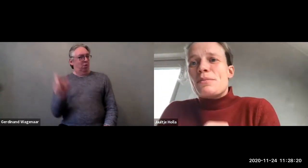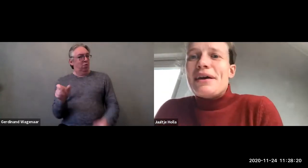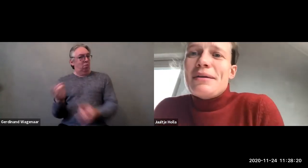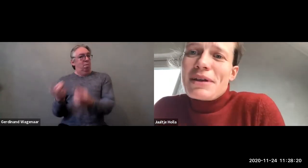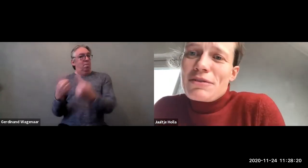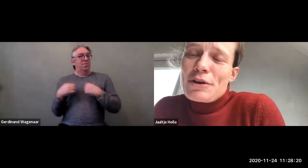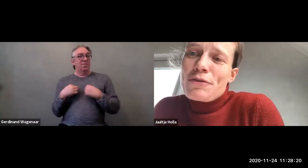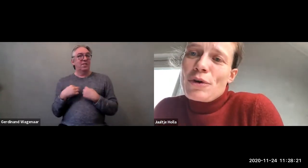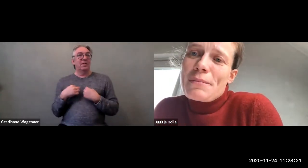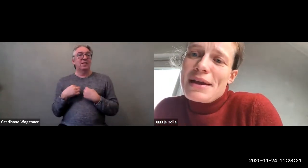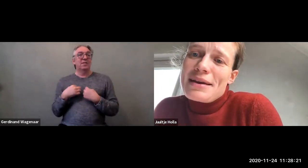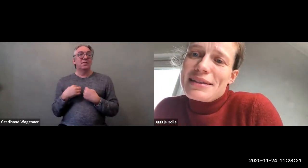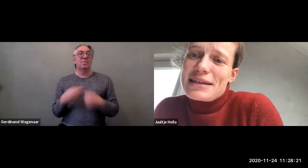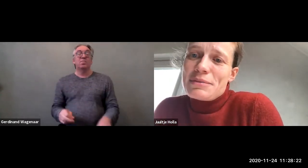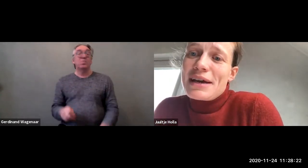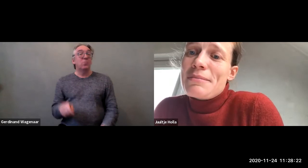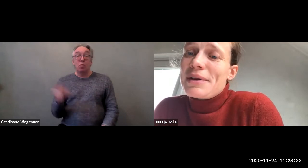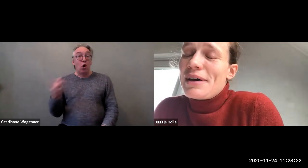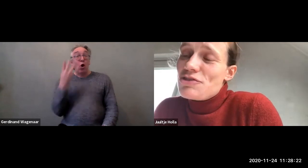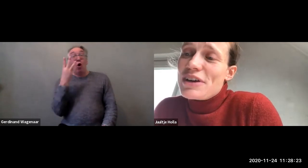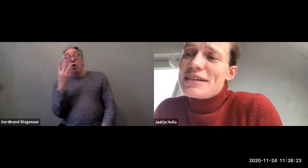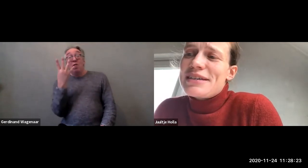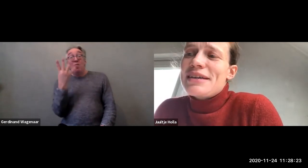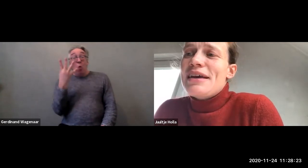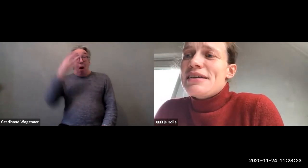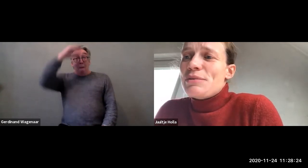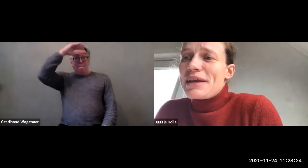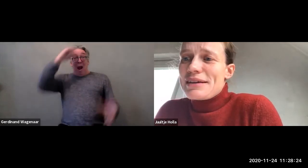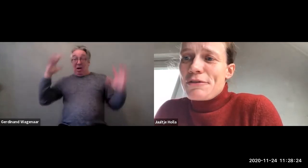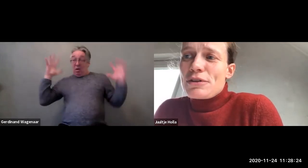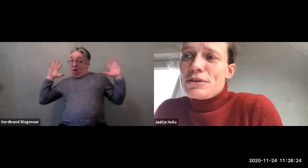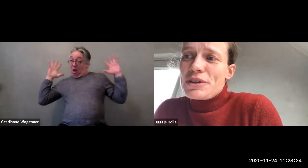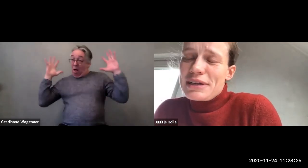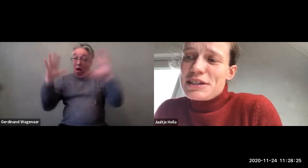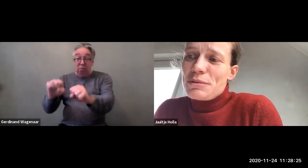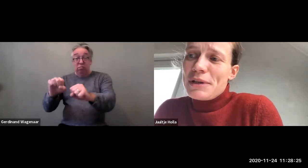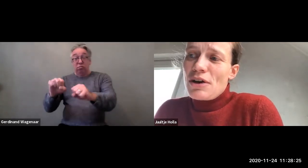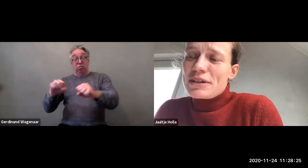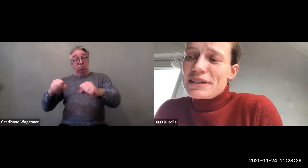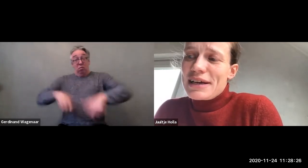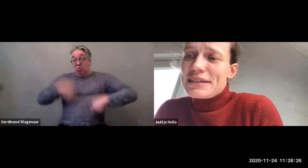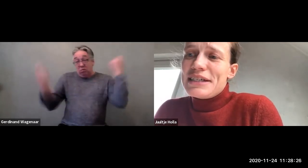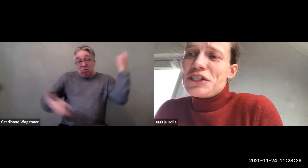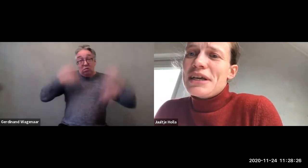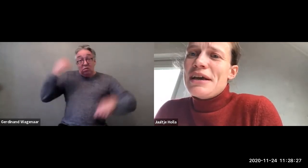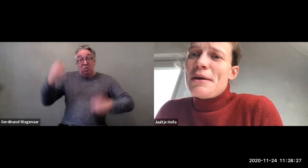by three or four men at the same time, undressed. She'd get clothes on and she'd be locked in isolation.